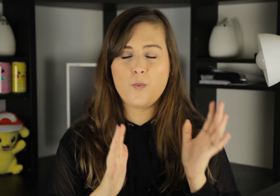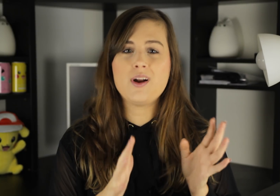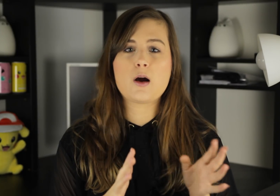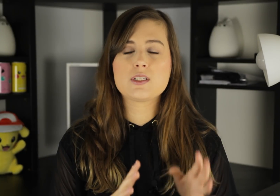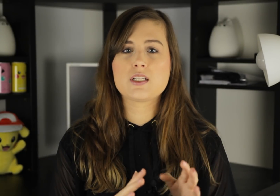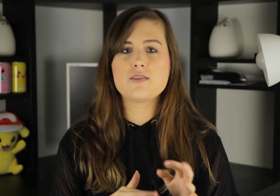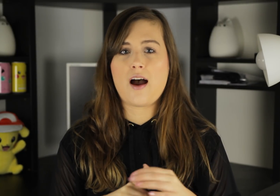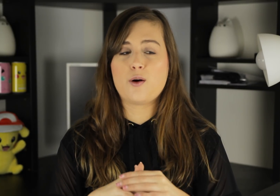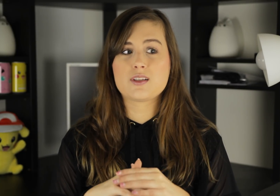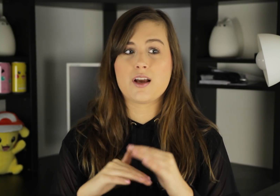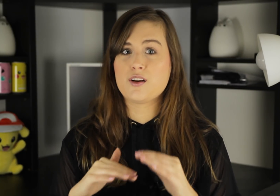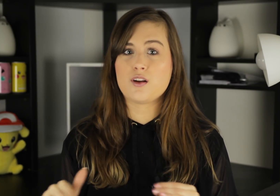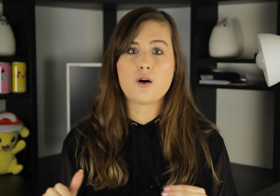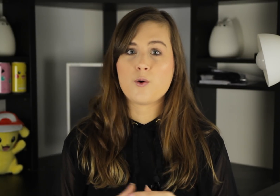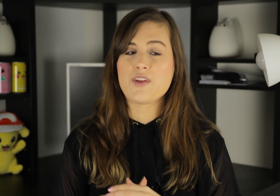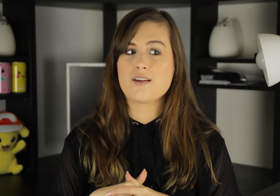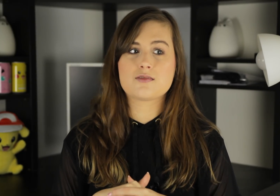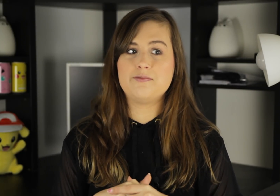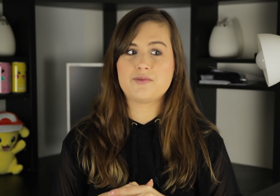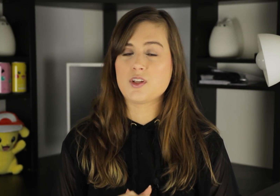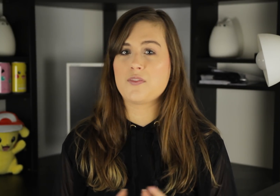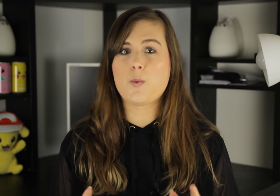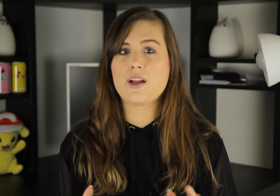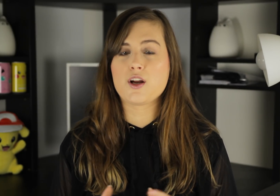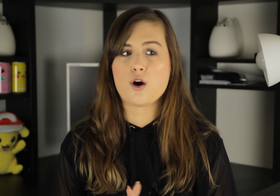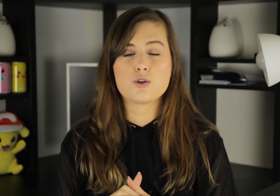When I would see that, I would say "No, that's not the way that it goes,